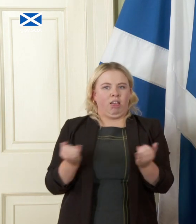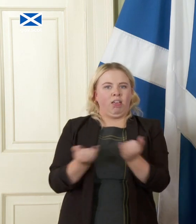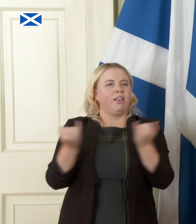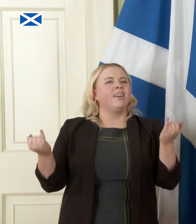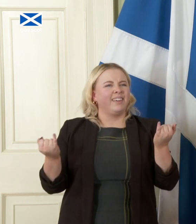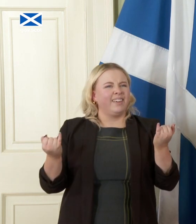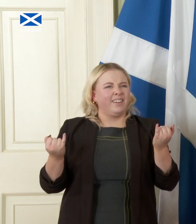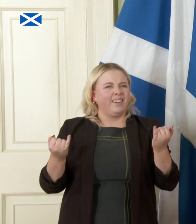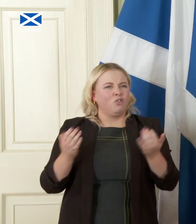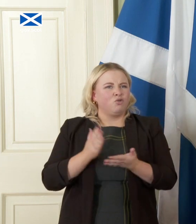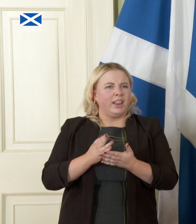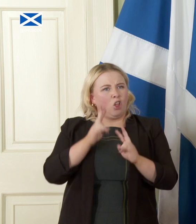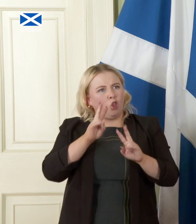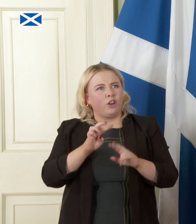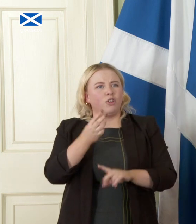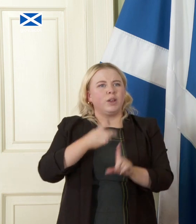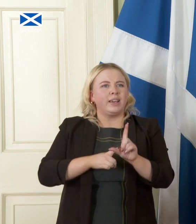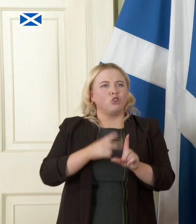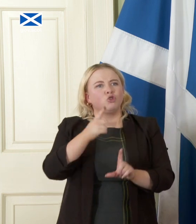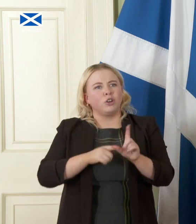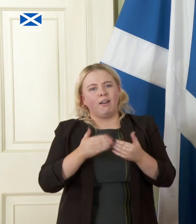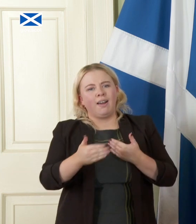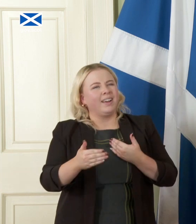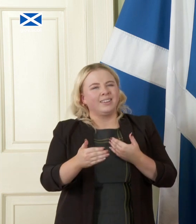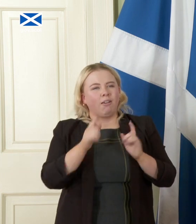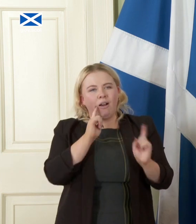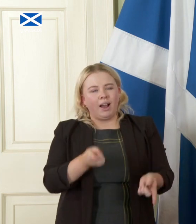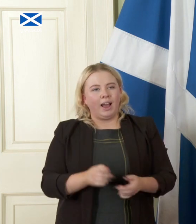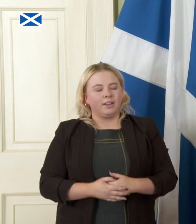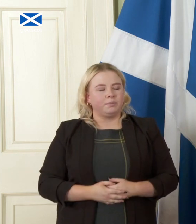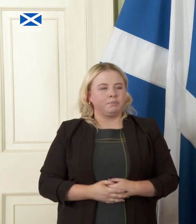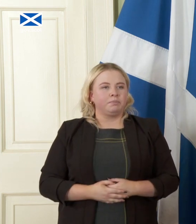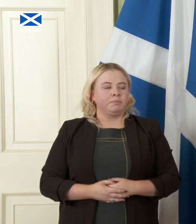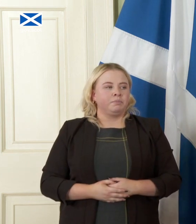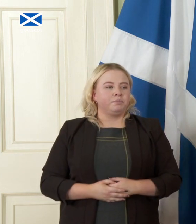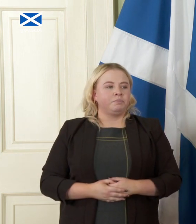you know a year two three years ahead and say what we would be having on the table then but